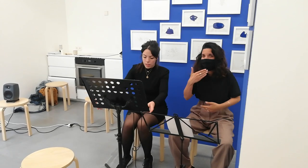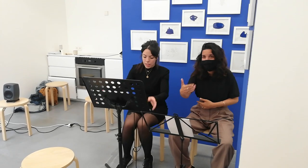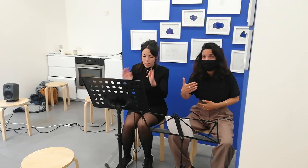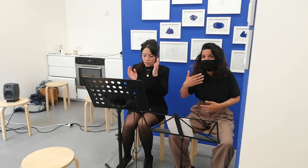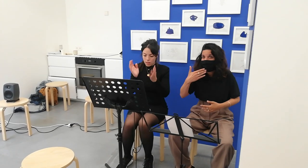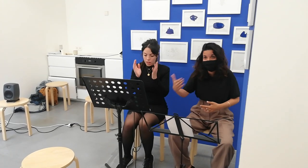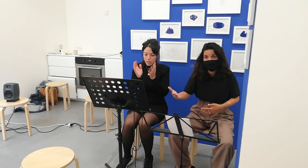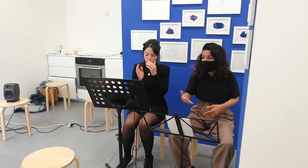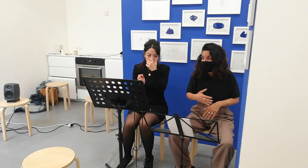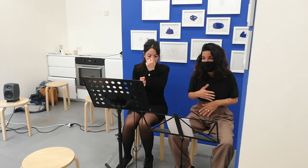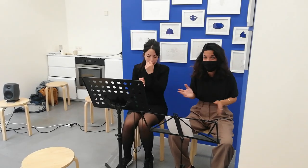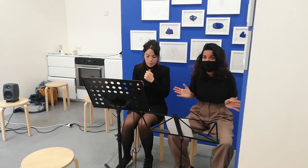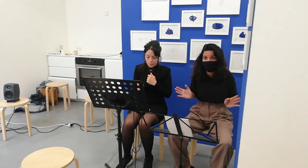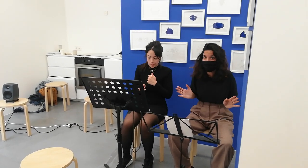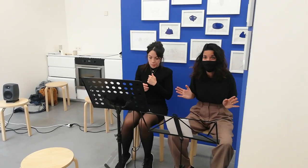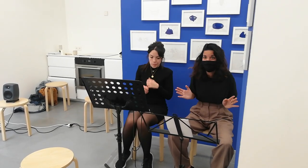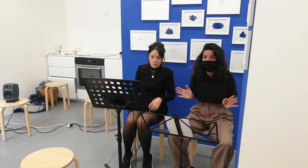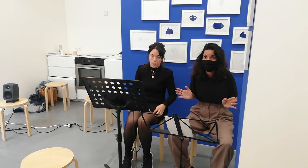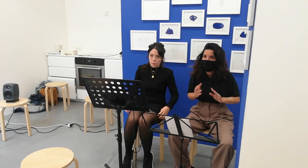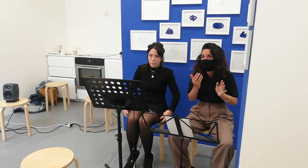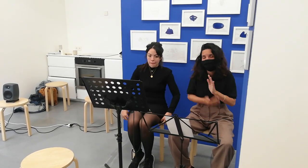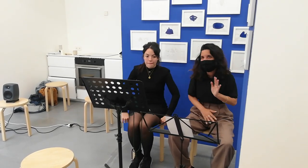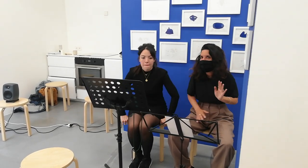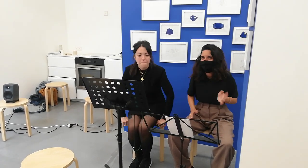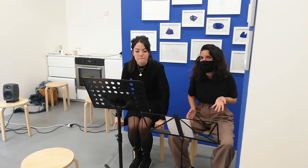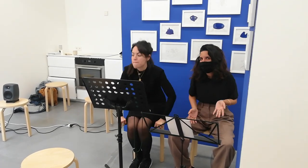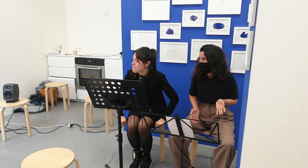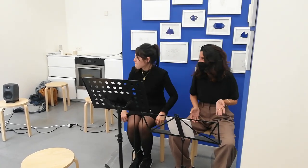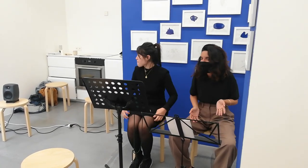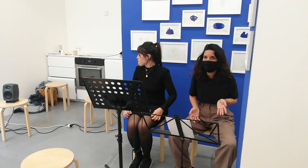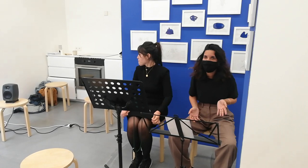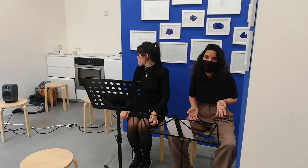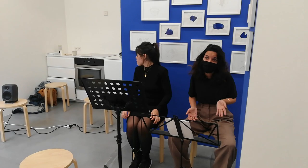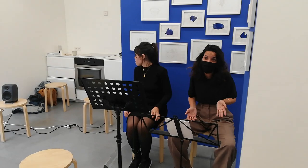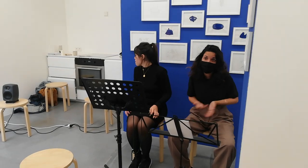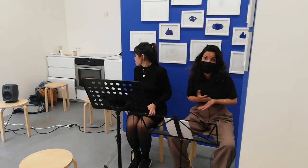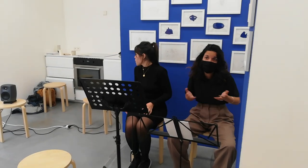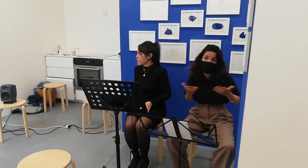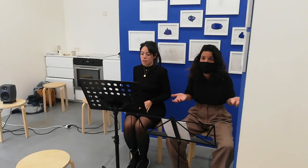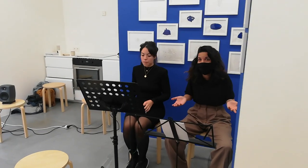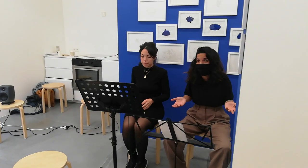if I go to say hello and it goes out of frame, it goes out of frame. And if it leaves the frame there is no way to translate since there are no words.